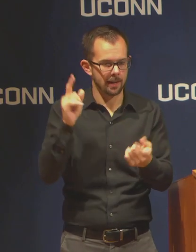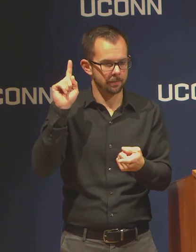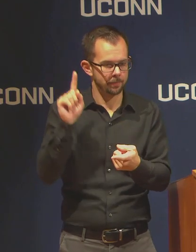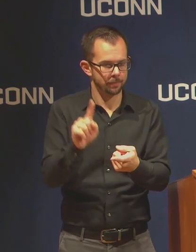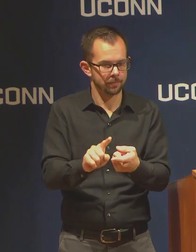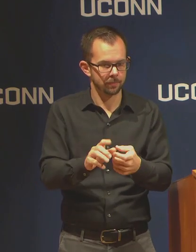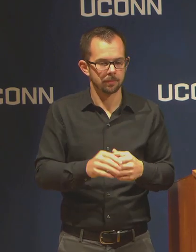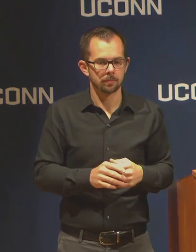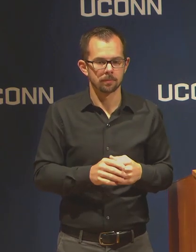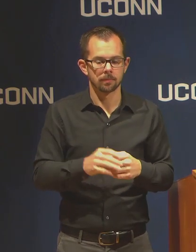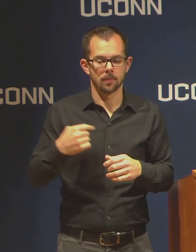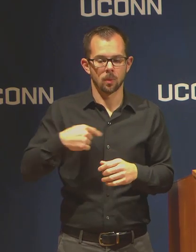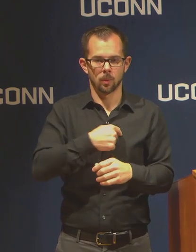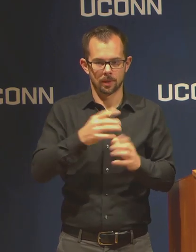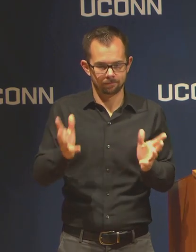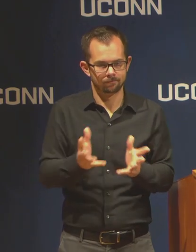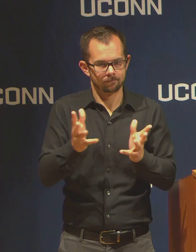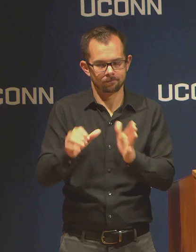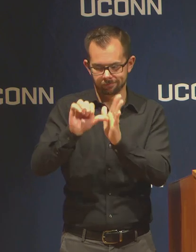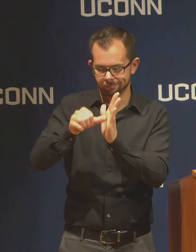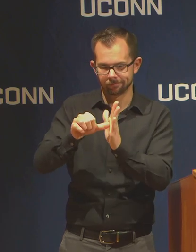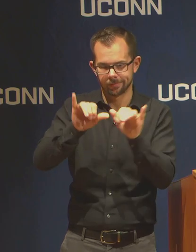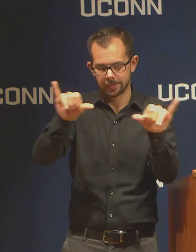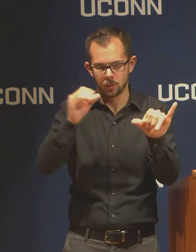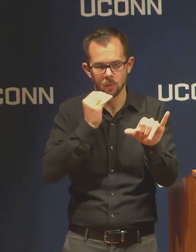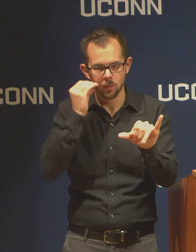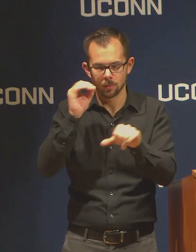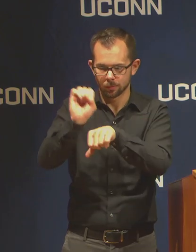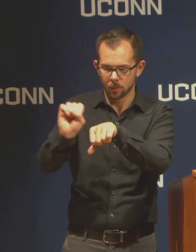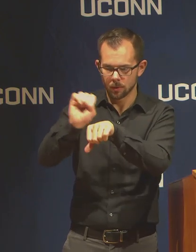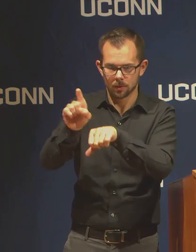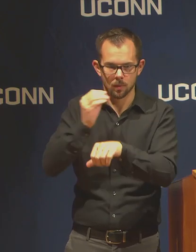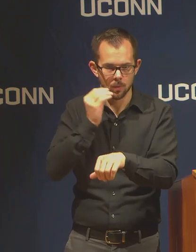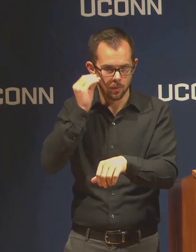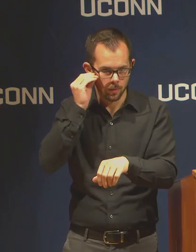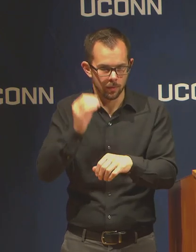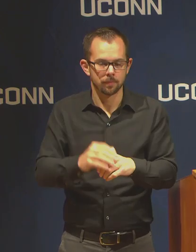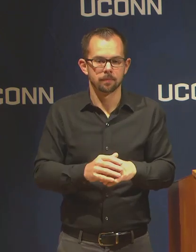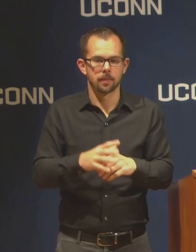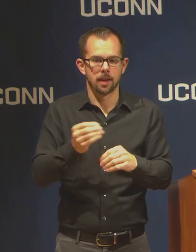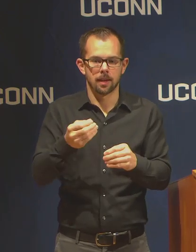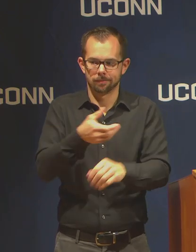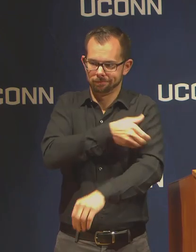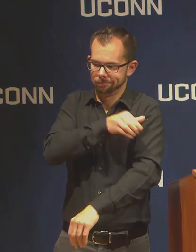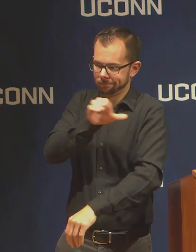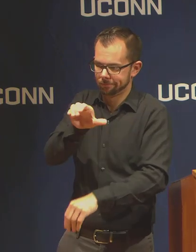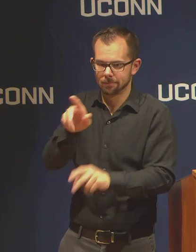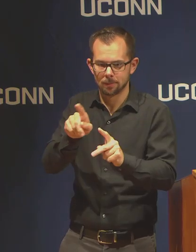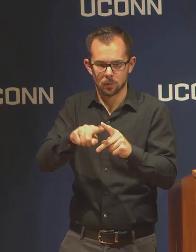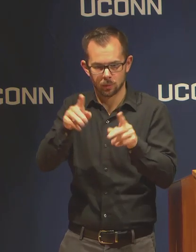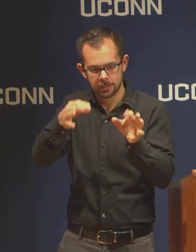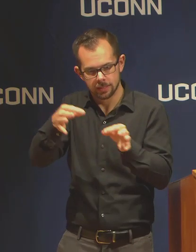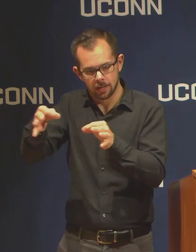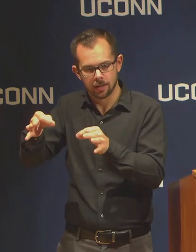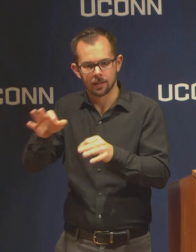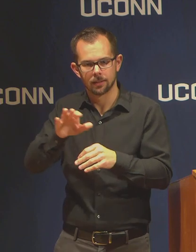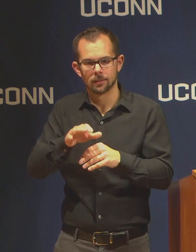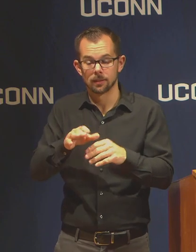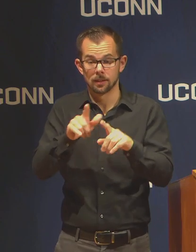on working from home and giving agency to individuals to make choices while maintaining essential services